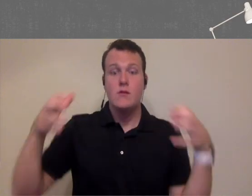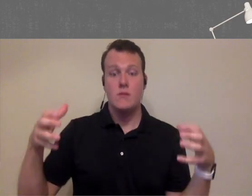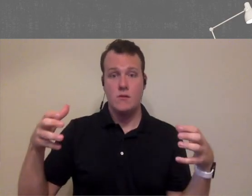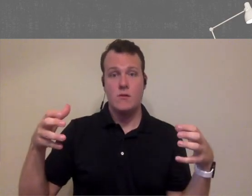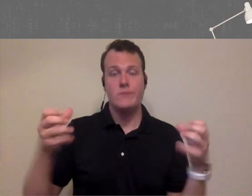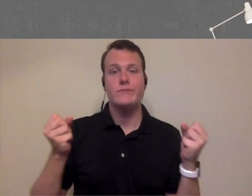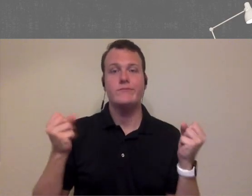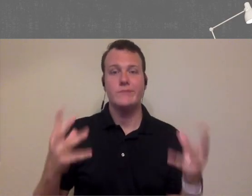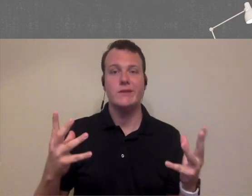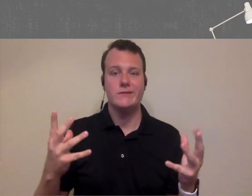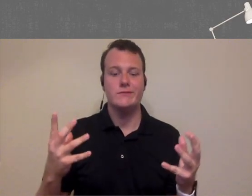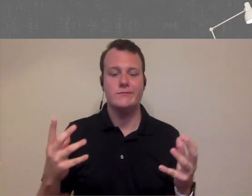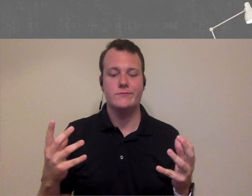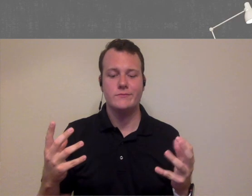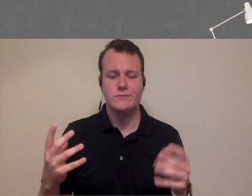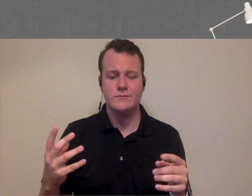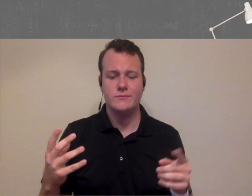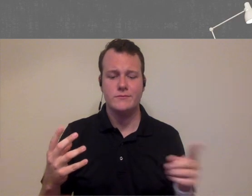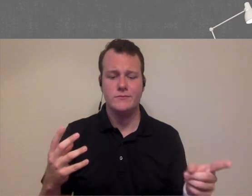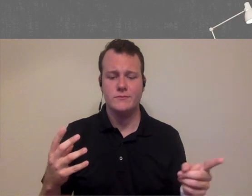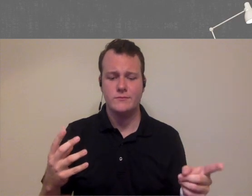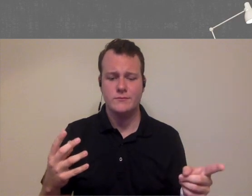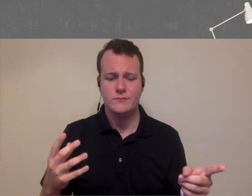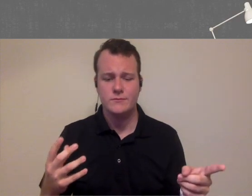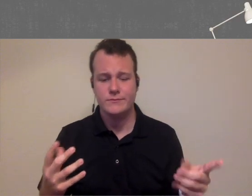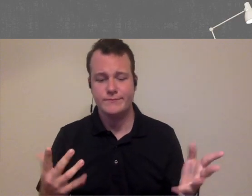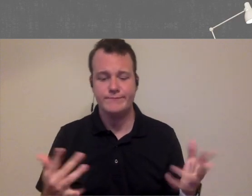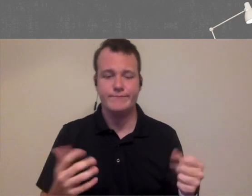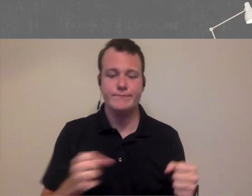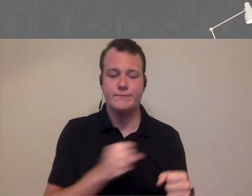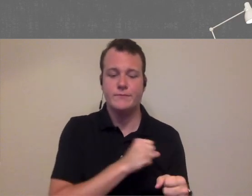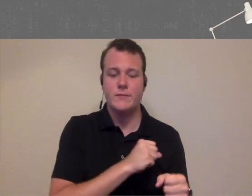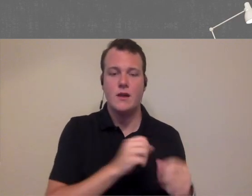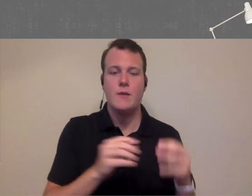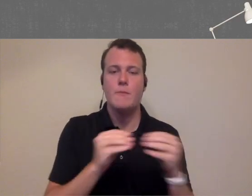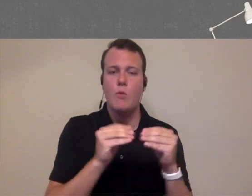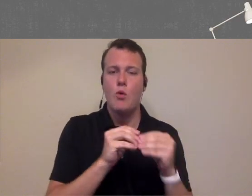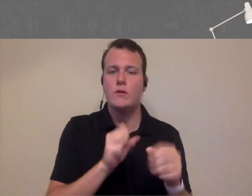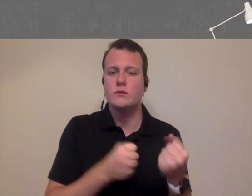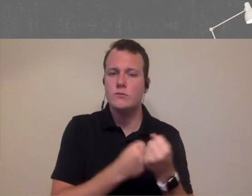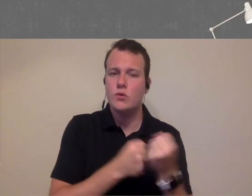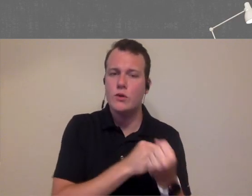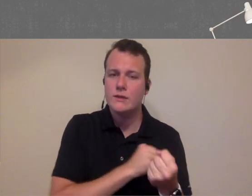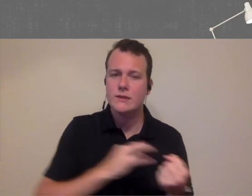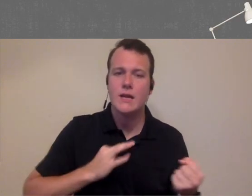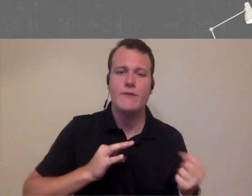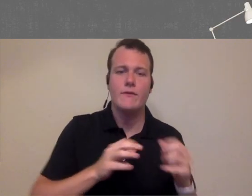grows a lot of answer is staff starts to get built in and it just gets harder and